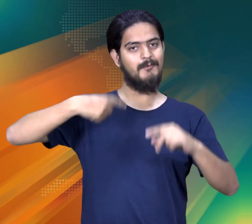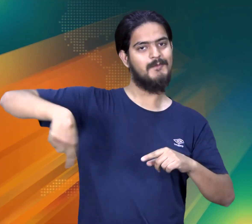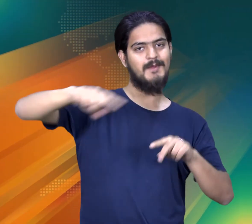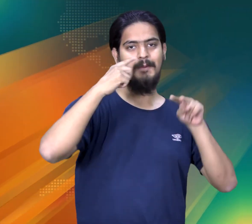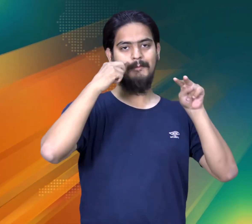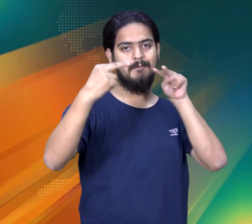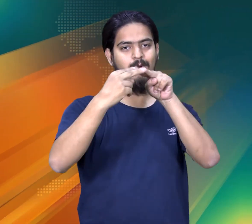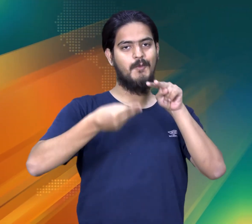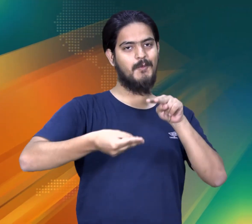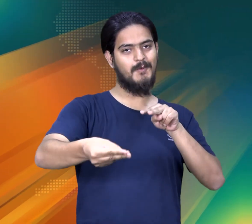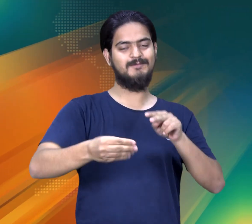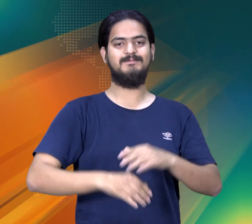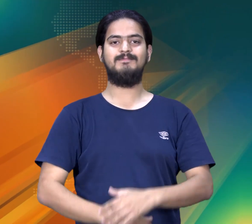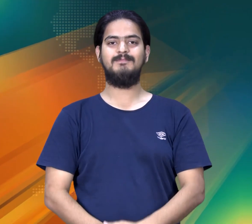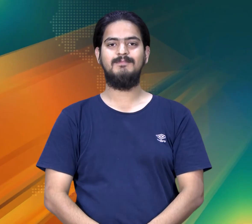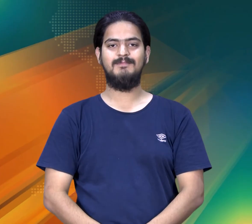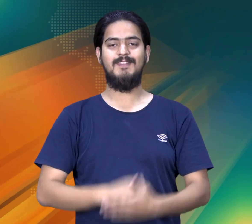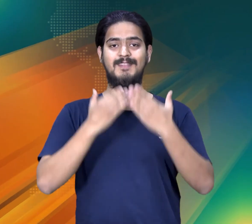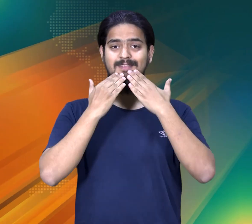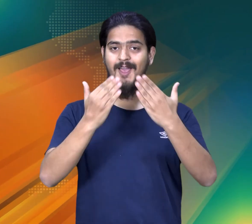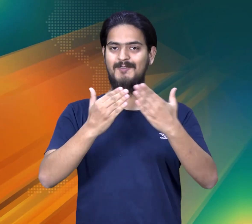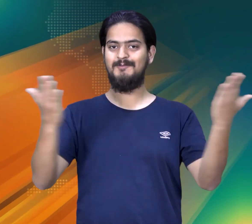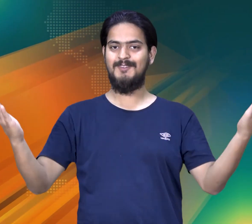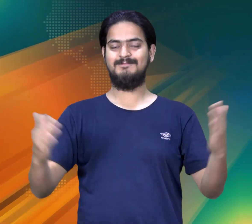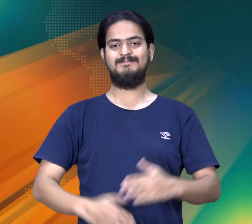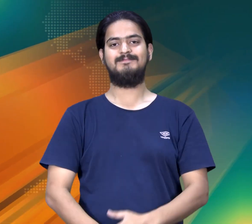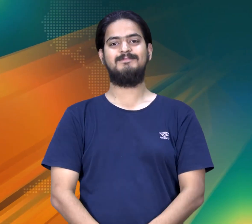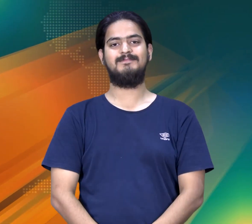I hope to see you all there. Thank you!